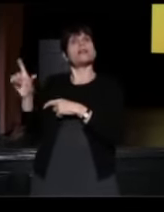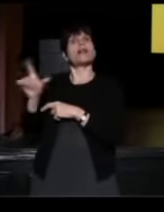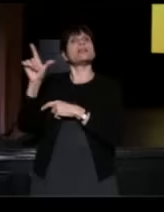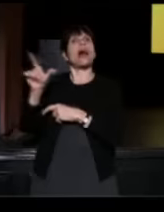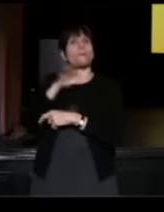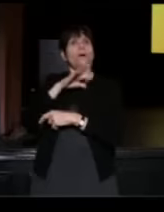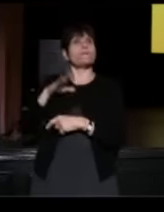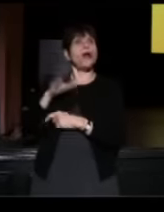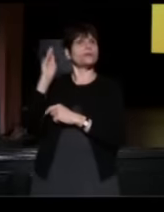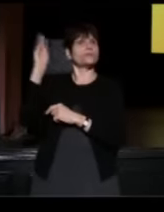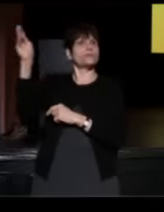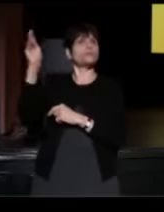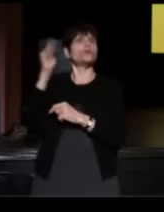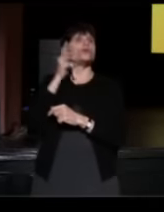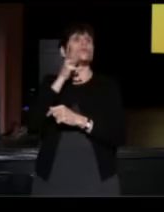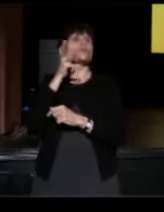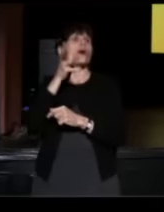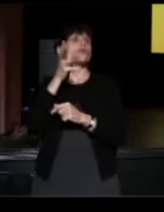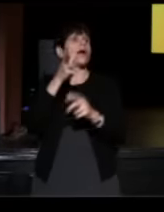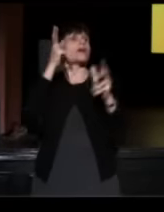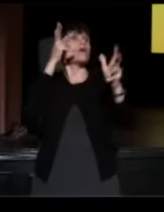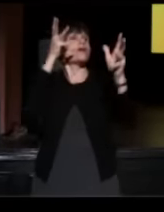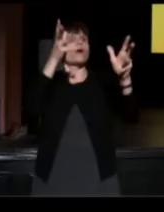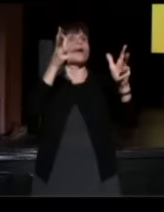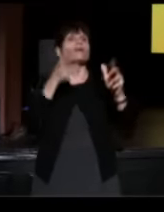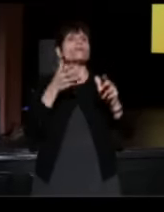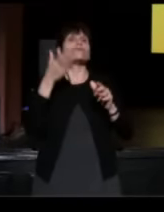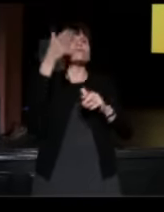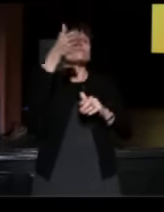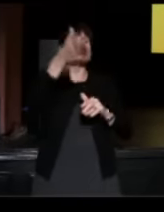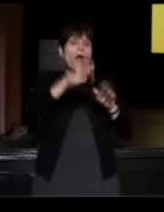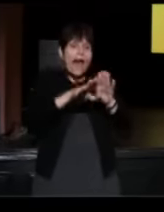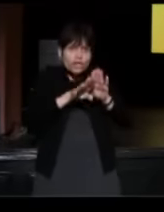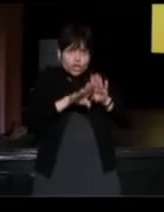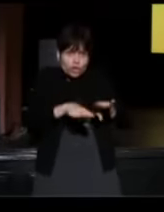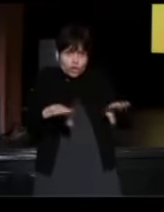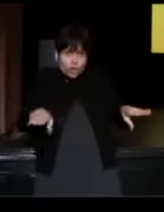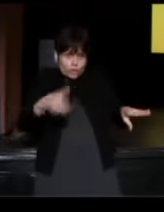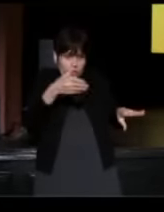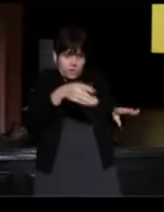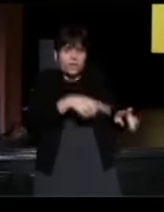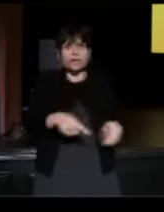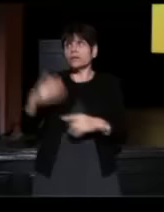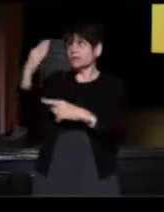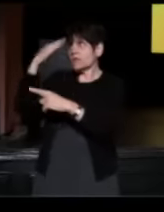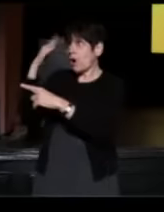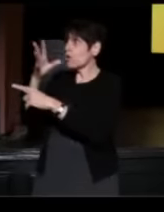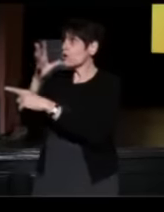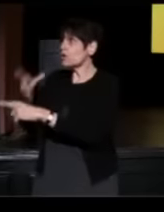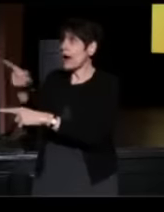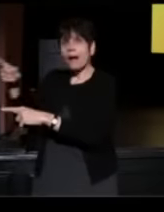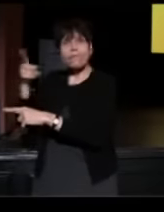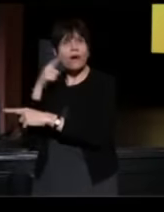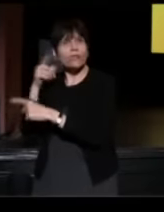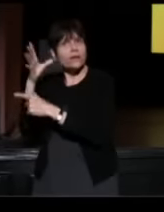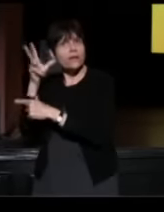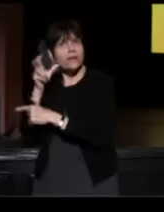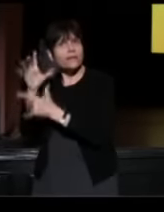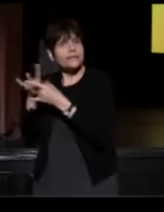so your great, great, great, great grandkids can get to know your grandmother through her voice and story. So when we launched this thing, I didn't know